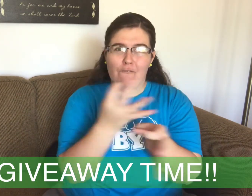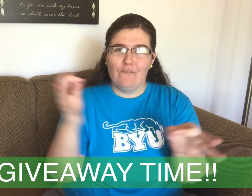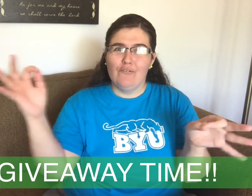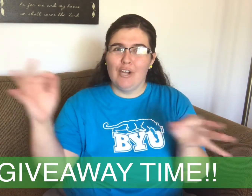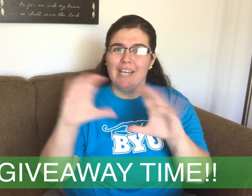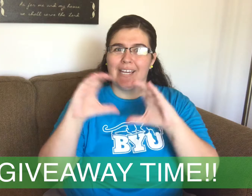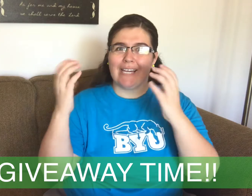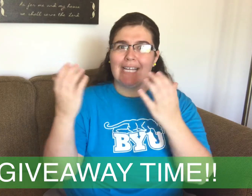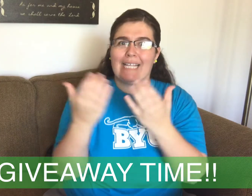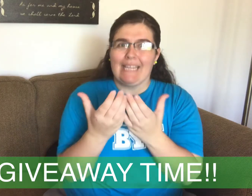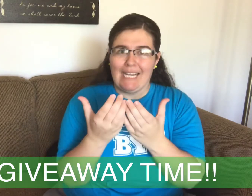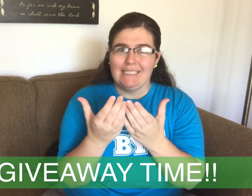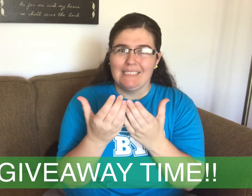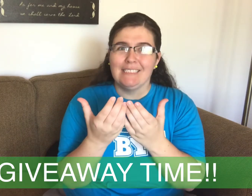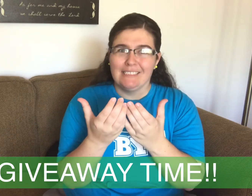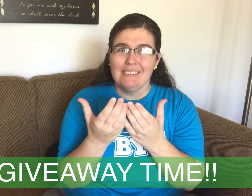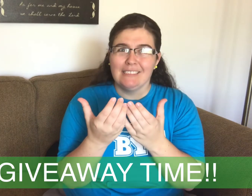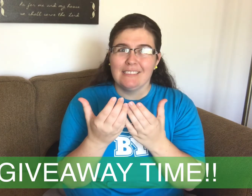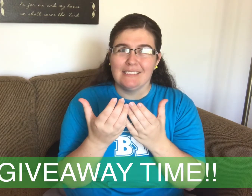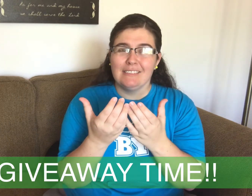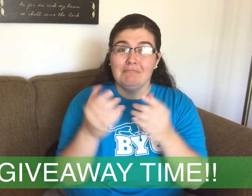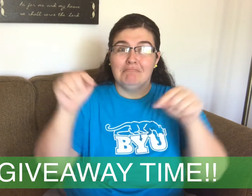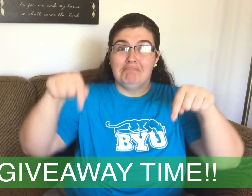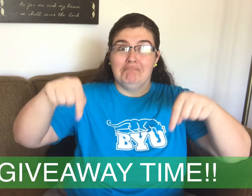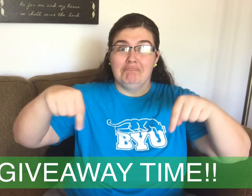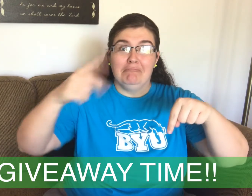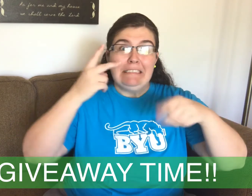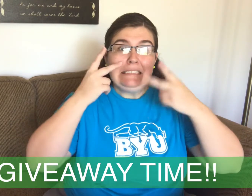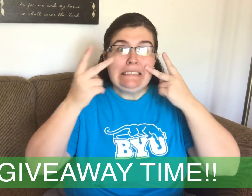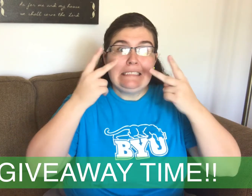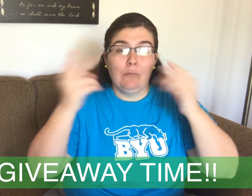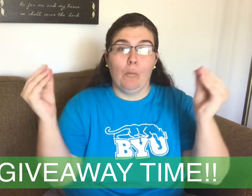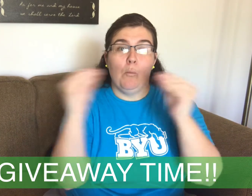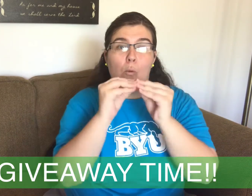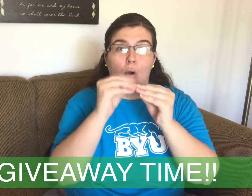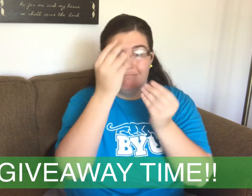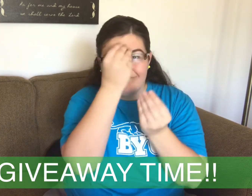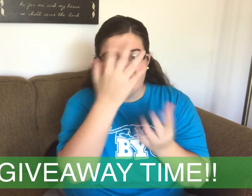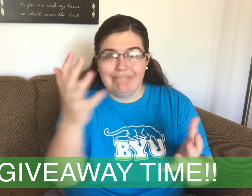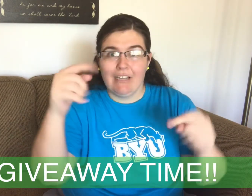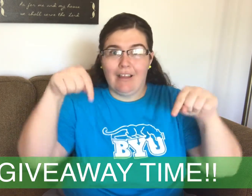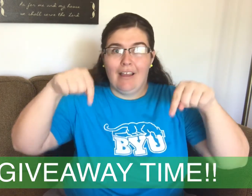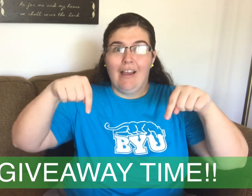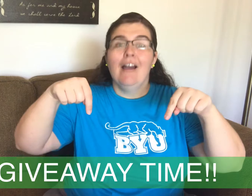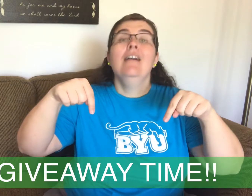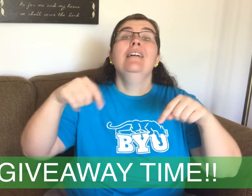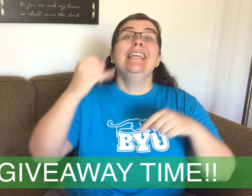a FREE language course! You can find more info below.